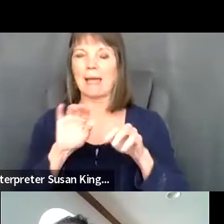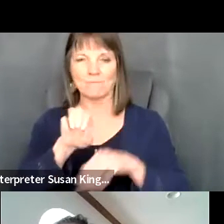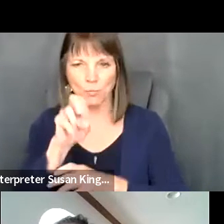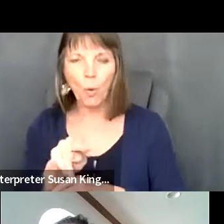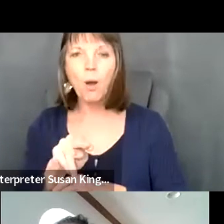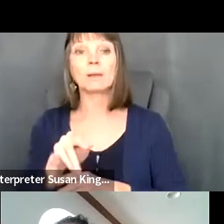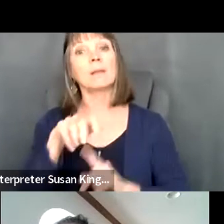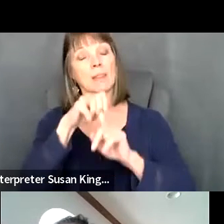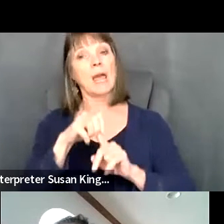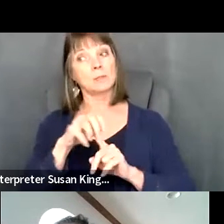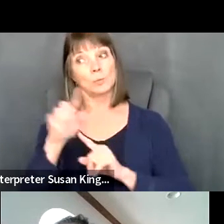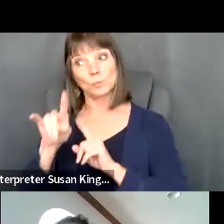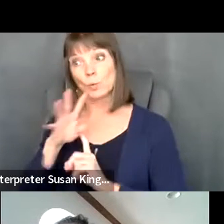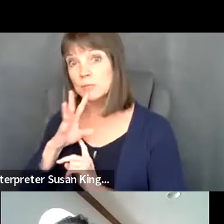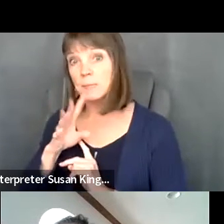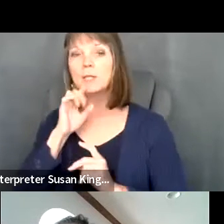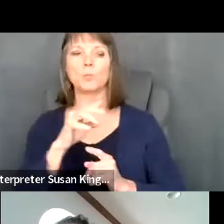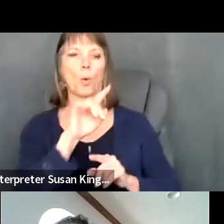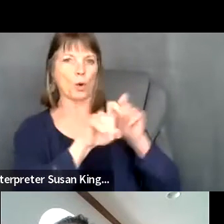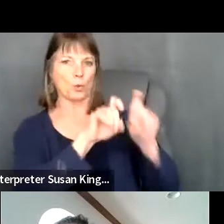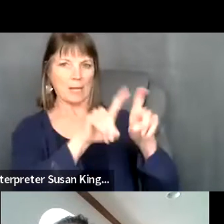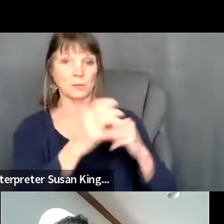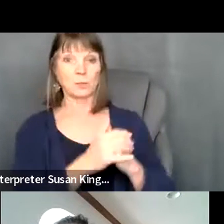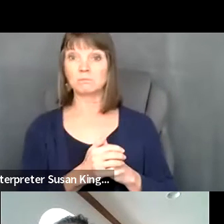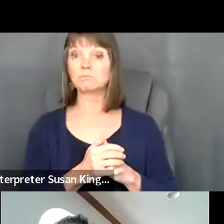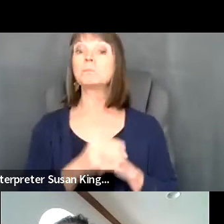Dina Reynolds: Questions can be submitted at any time during the presentation.